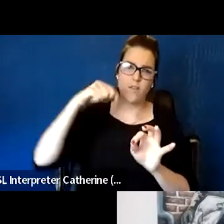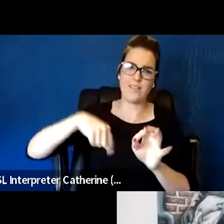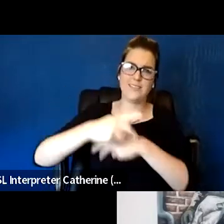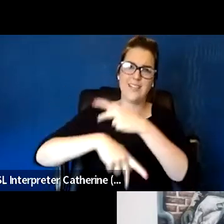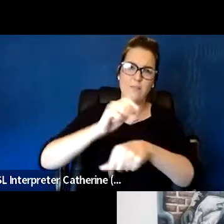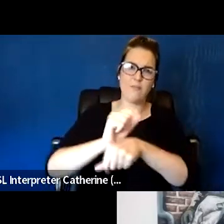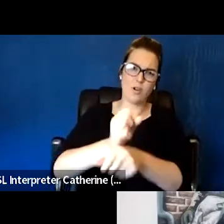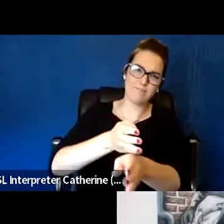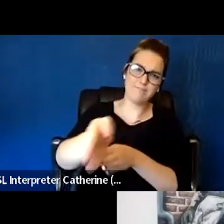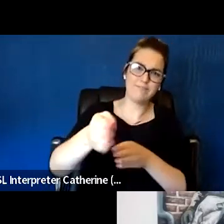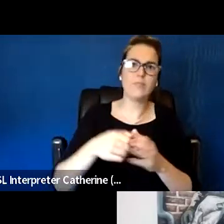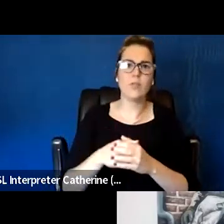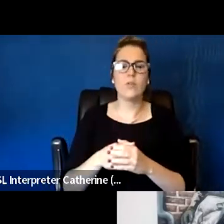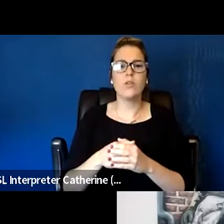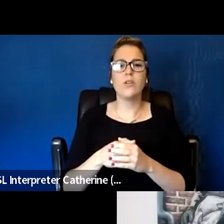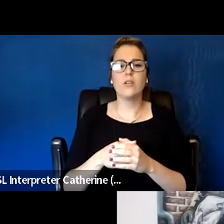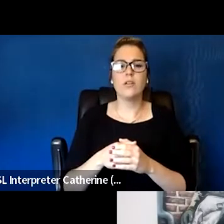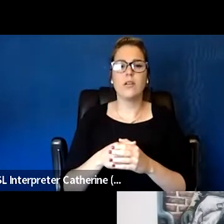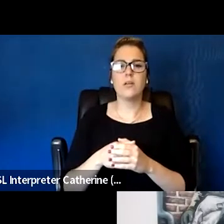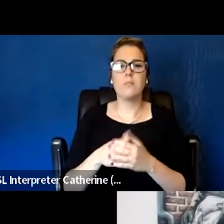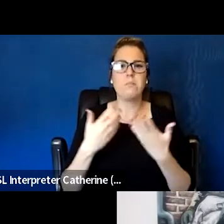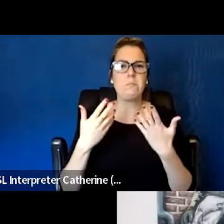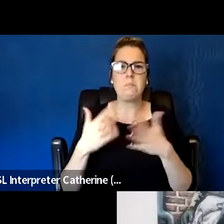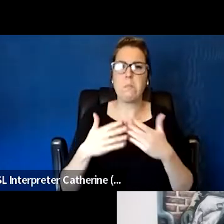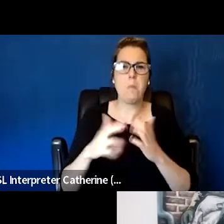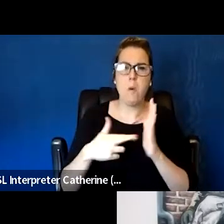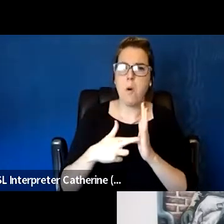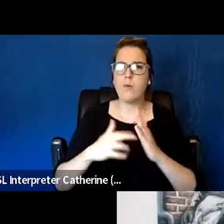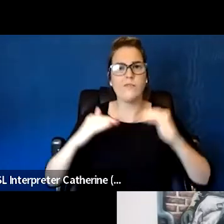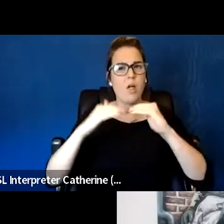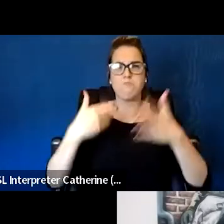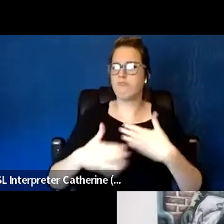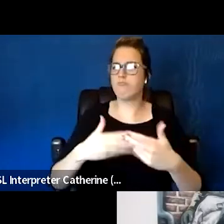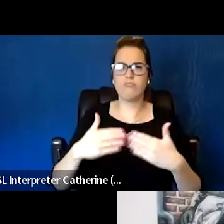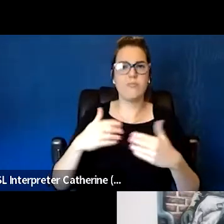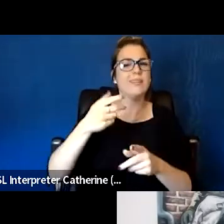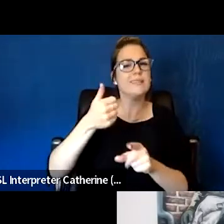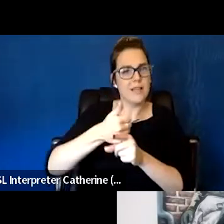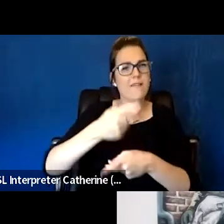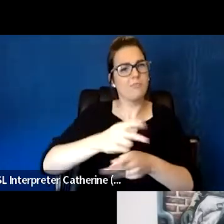Really in any level of this work, we know that the average time